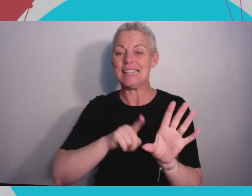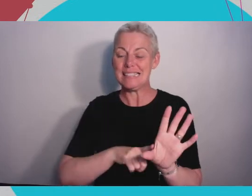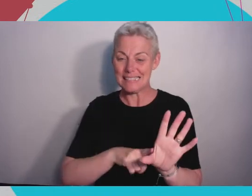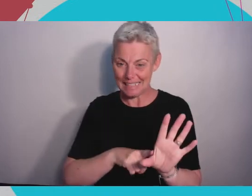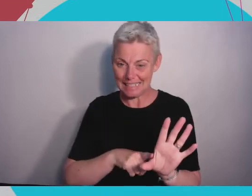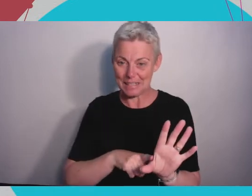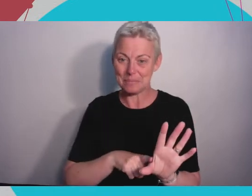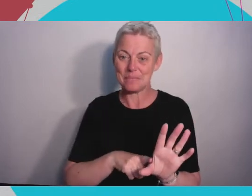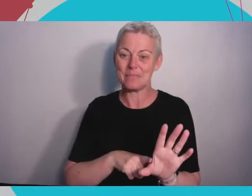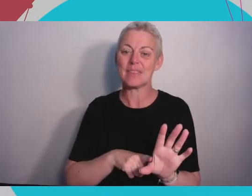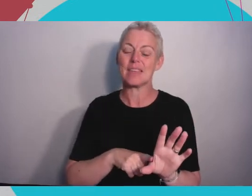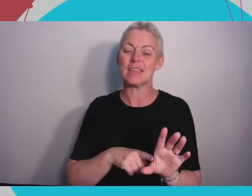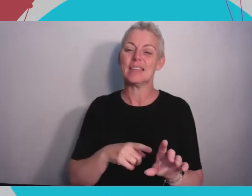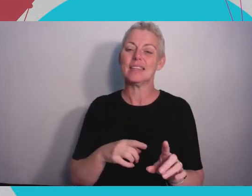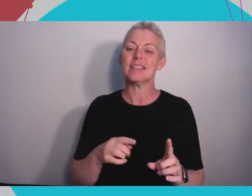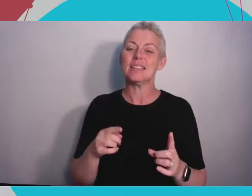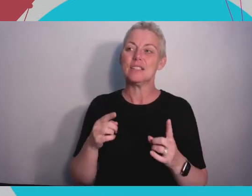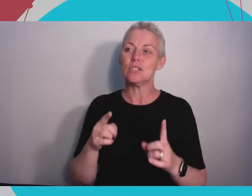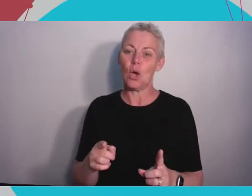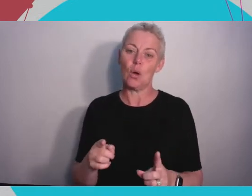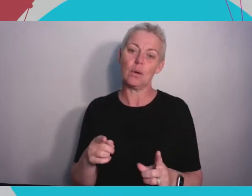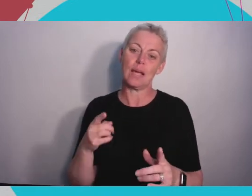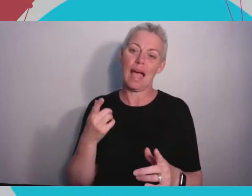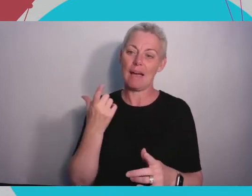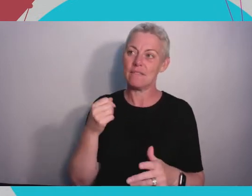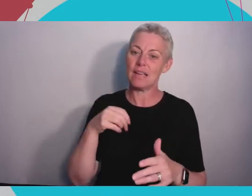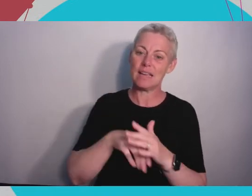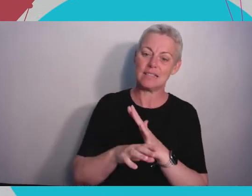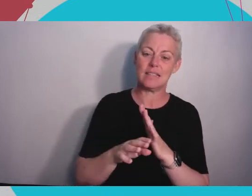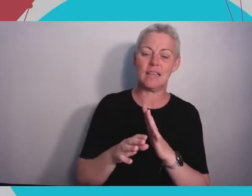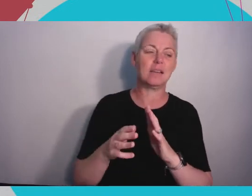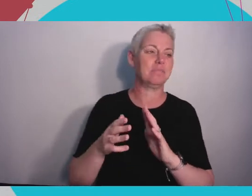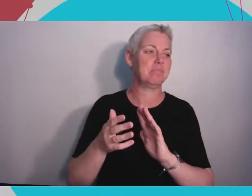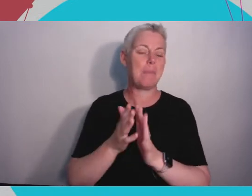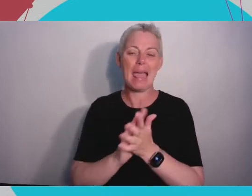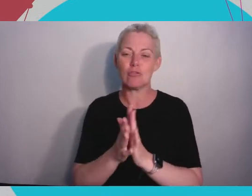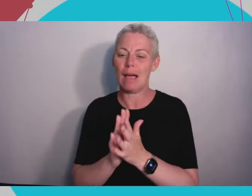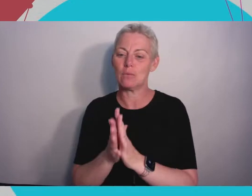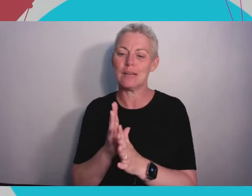a negative in the playground you have Iron Man's hand with a glowing light in the palm